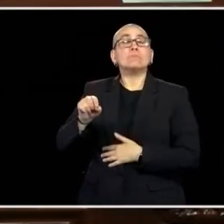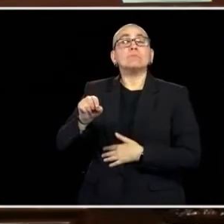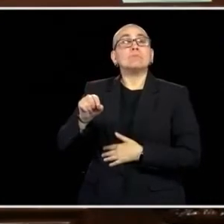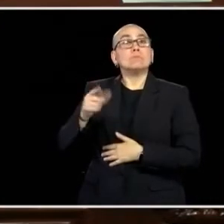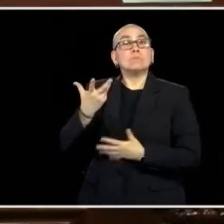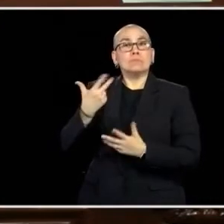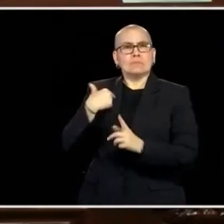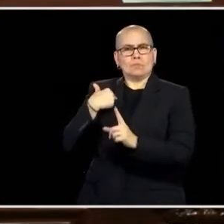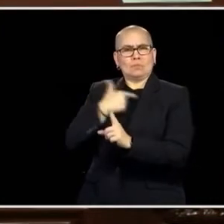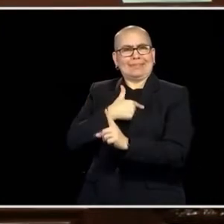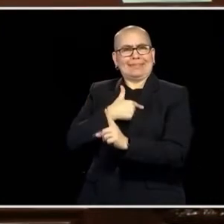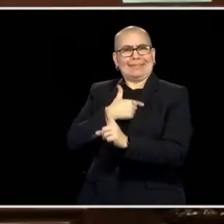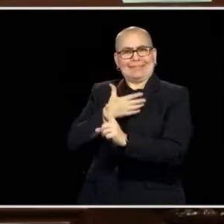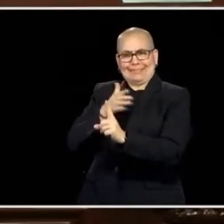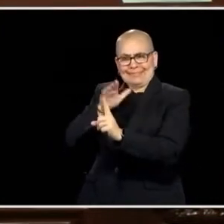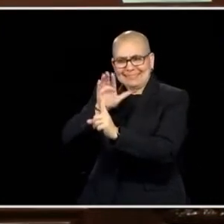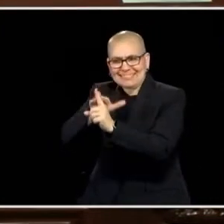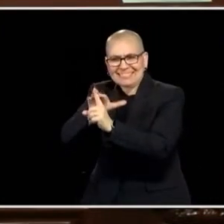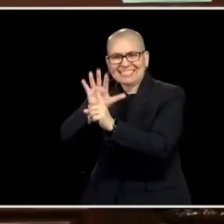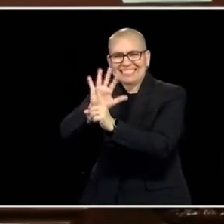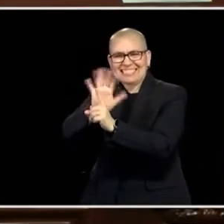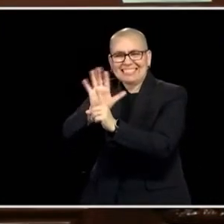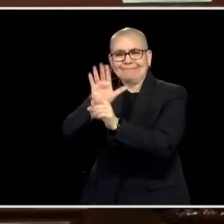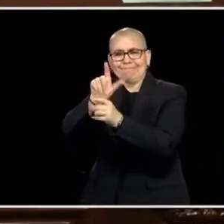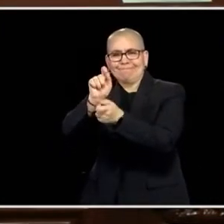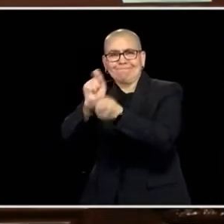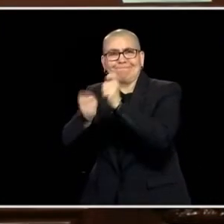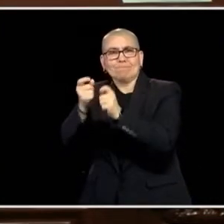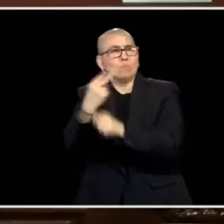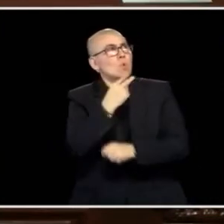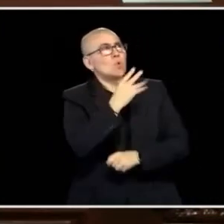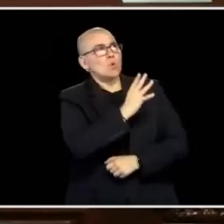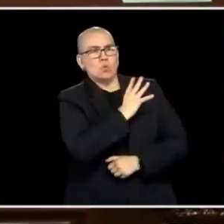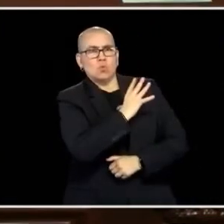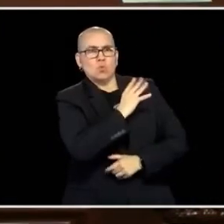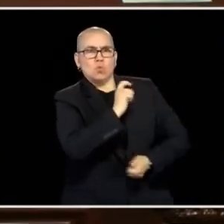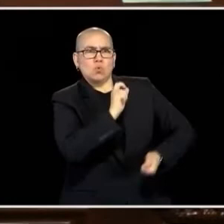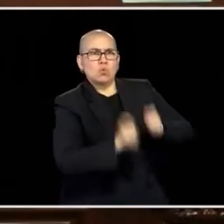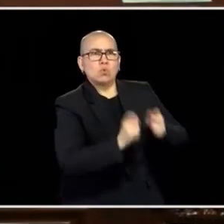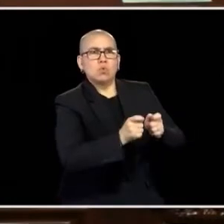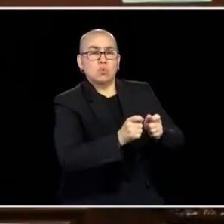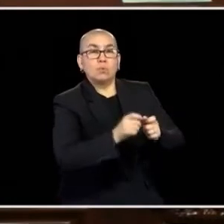ASKED TO DO THIS WORK DAY IN AND DAY OUT. AND WHEN WE HAD SHORTAGES OF